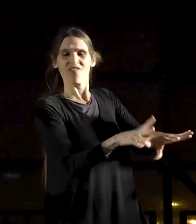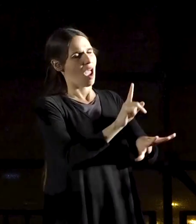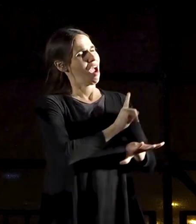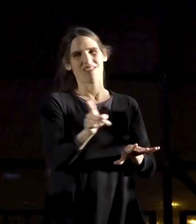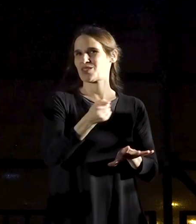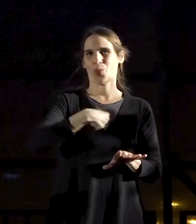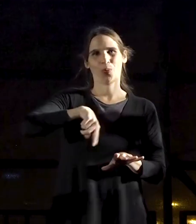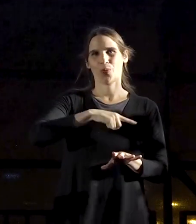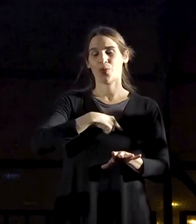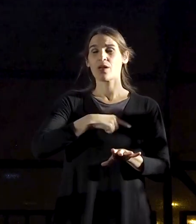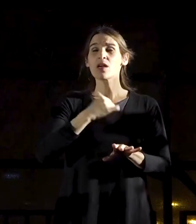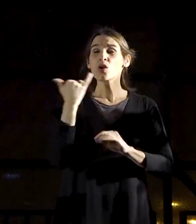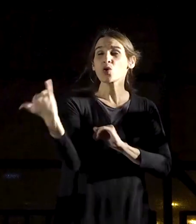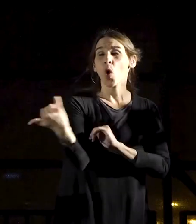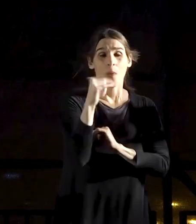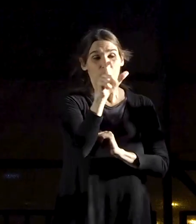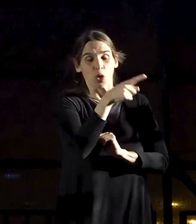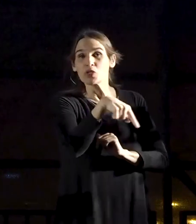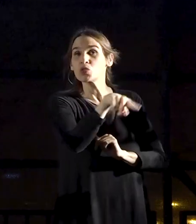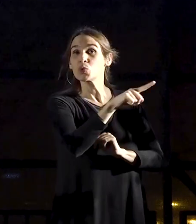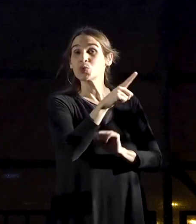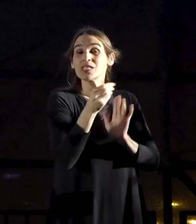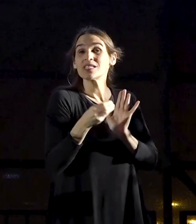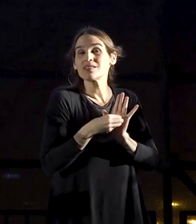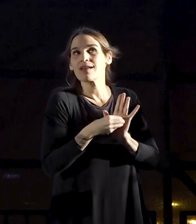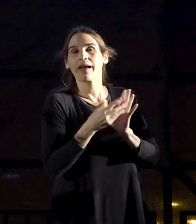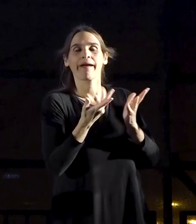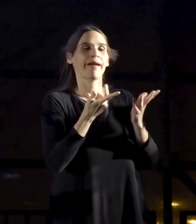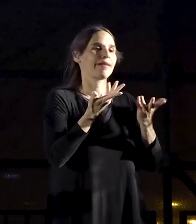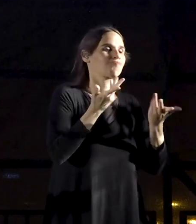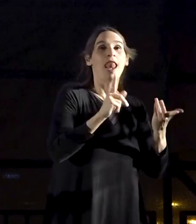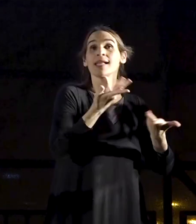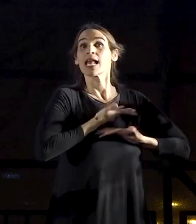Every time one of them has to make a fateful decision,